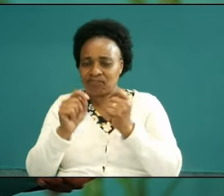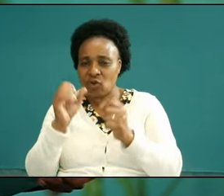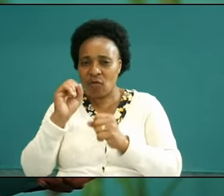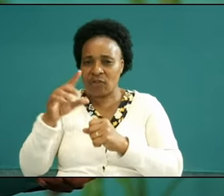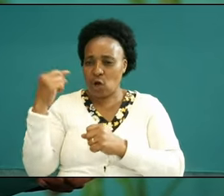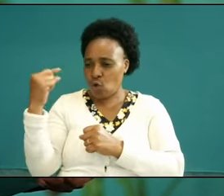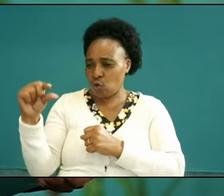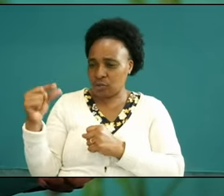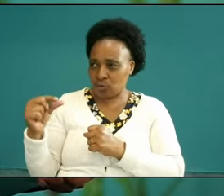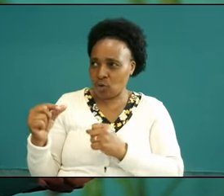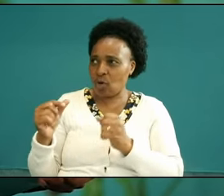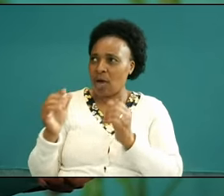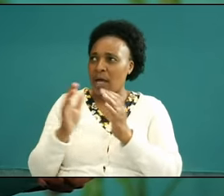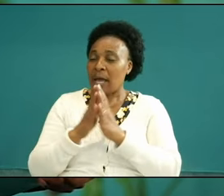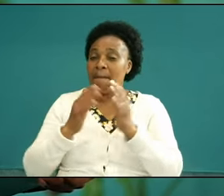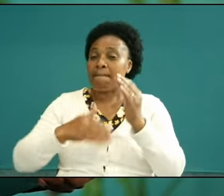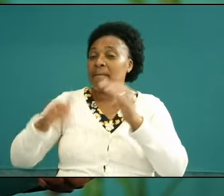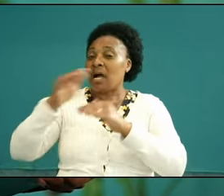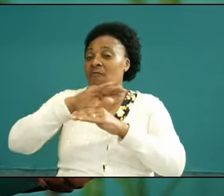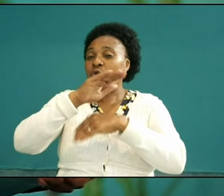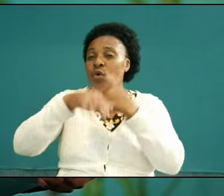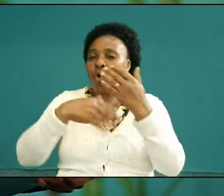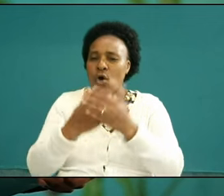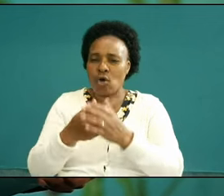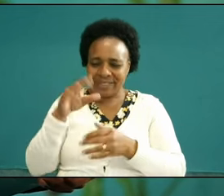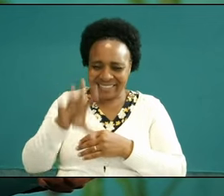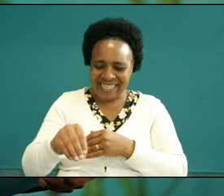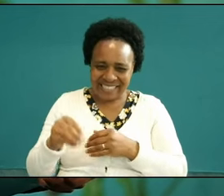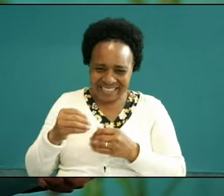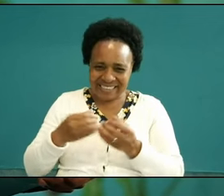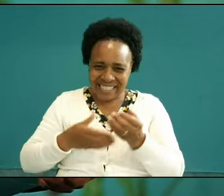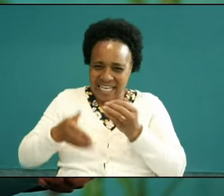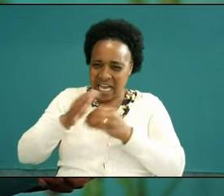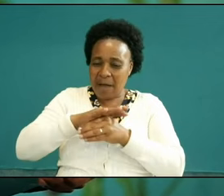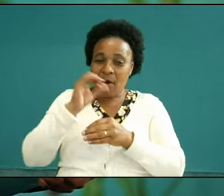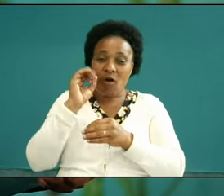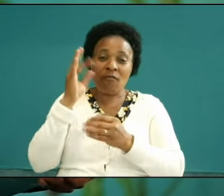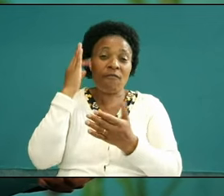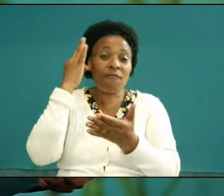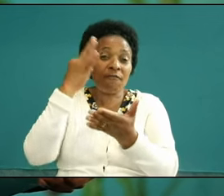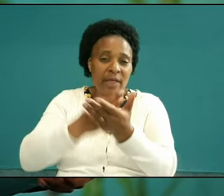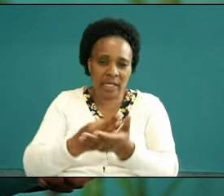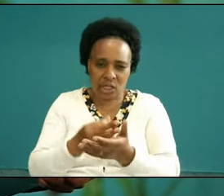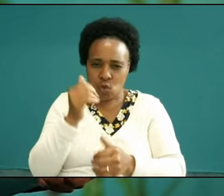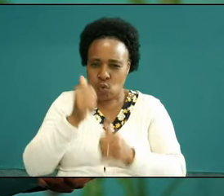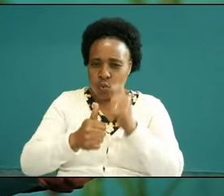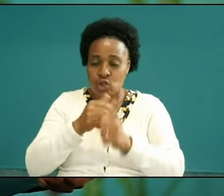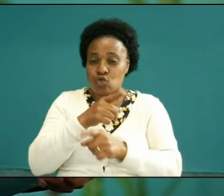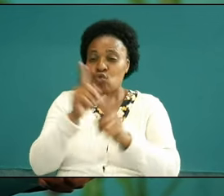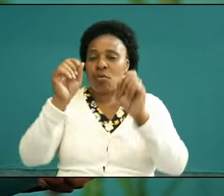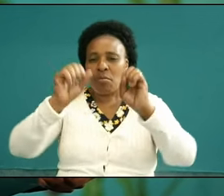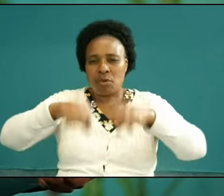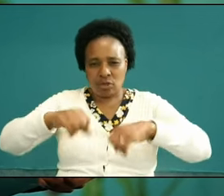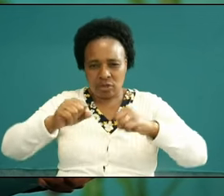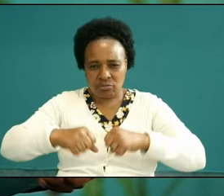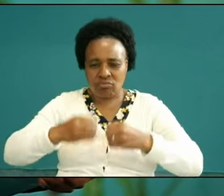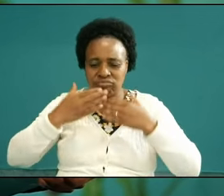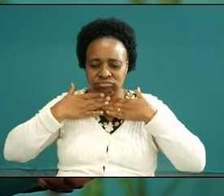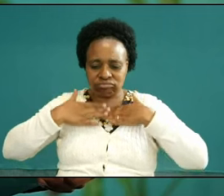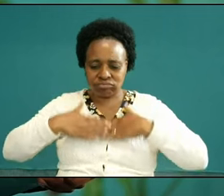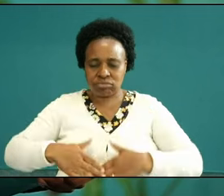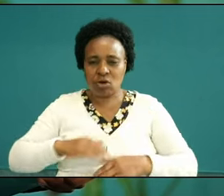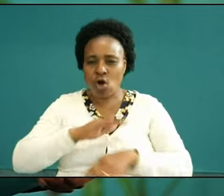of peace above all taking the shield of Faith with which you will be able to quench all the fairy DS